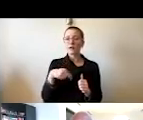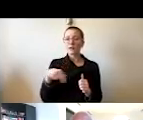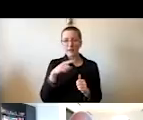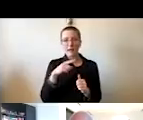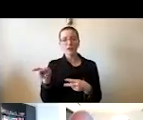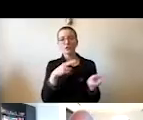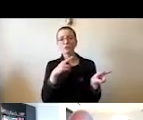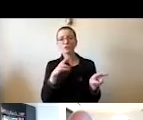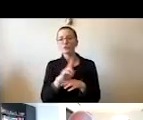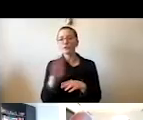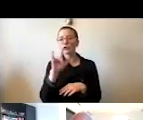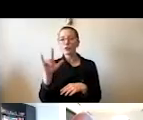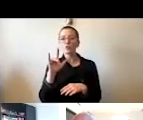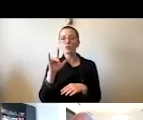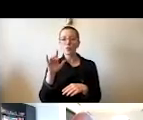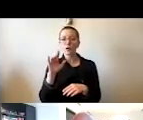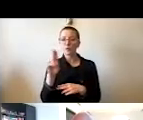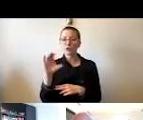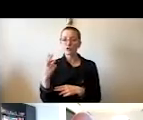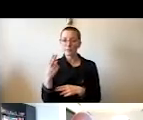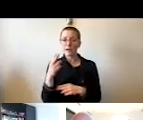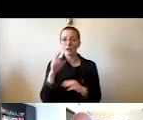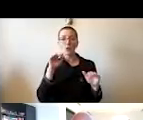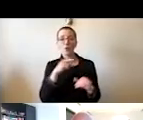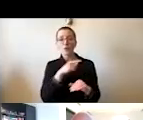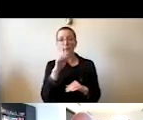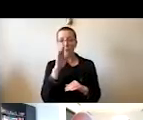Urbana-Champaign, will lead them to a new and better solution